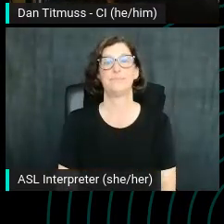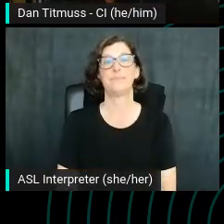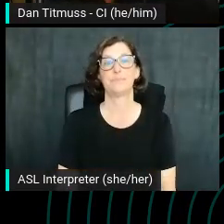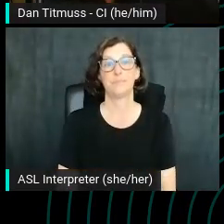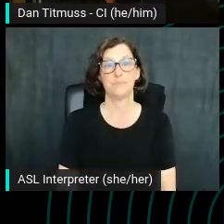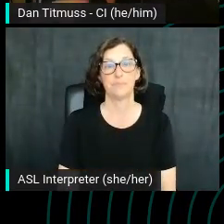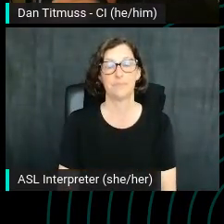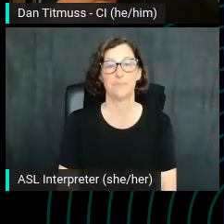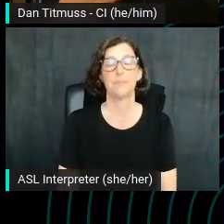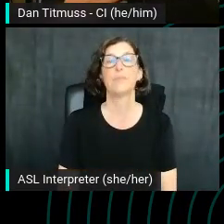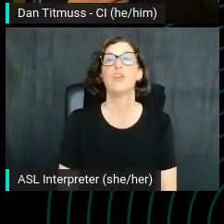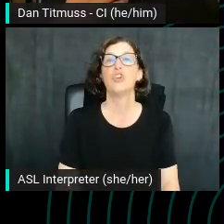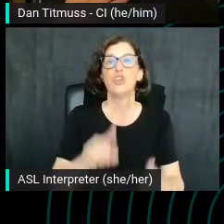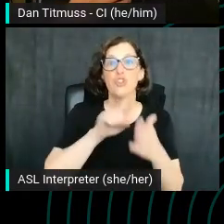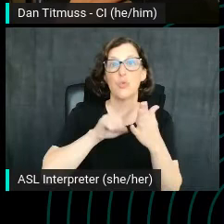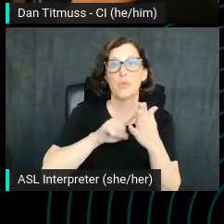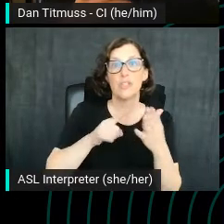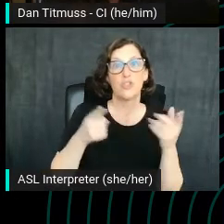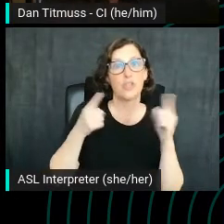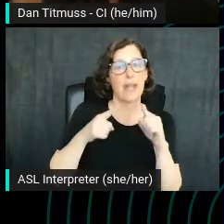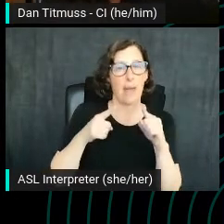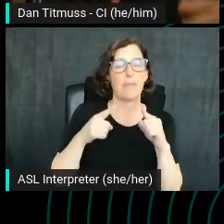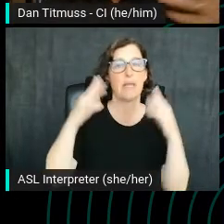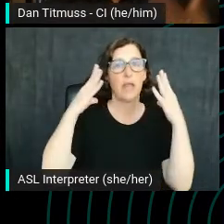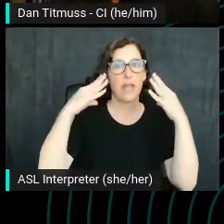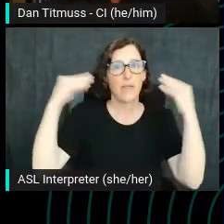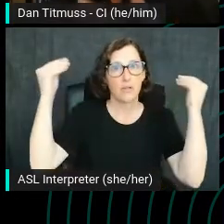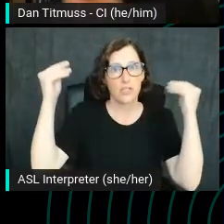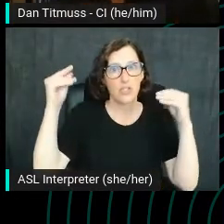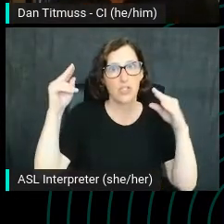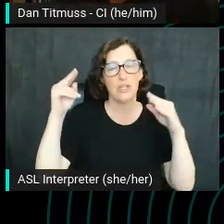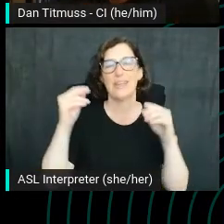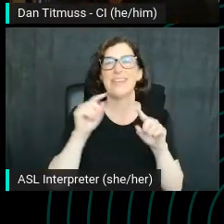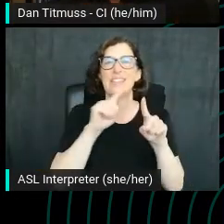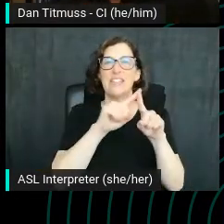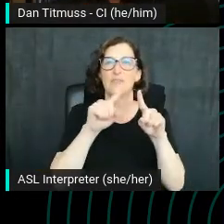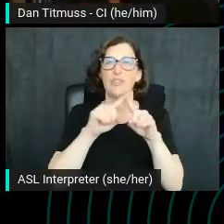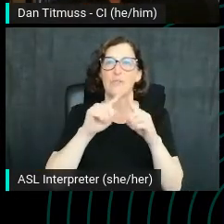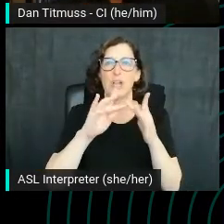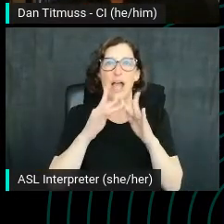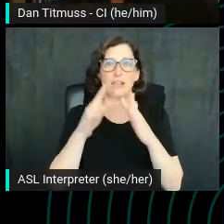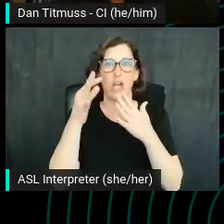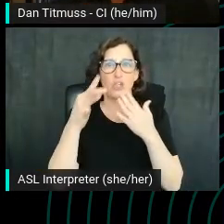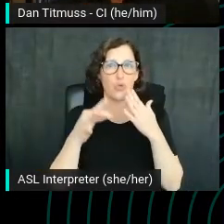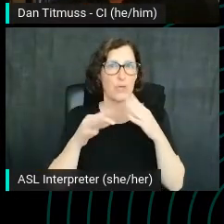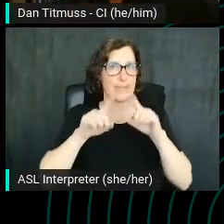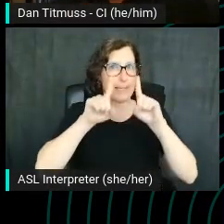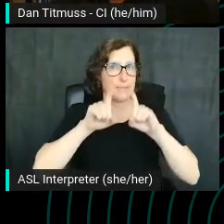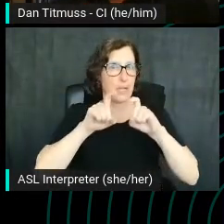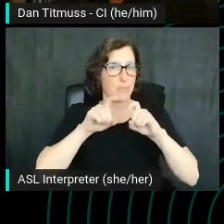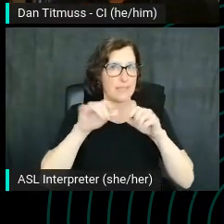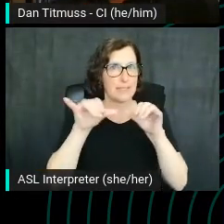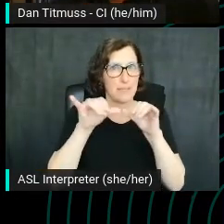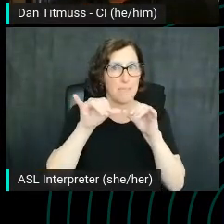There's a studies done in the Netherlands that used massive online choice experiments to measure the value of the digital goods and services create.